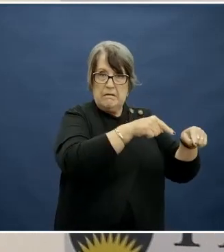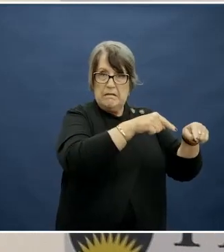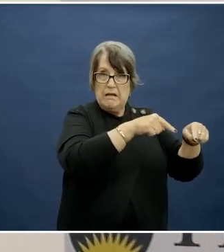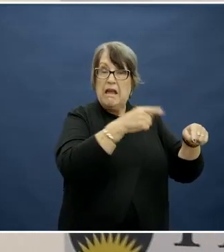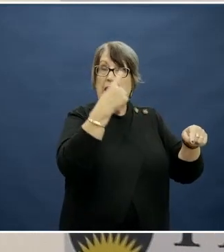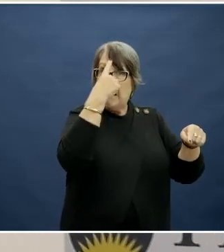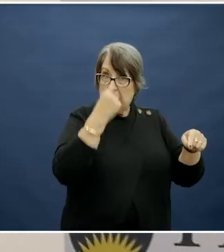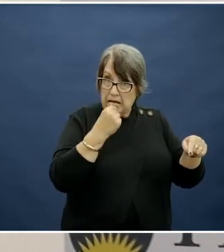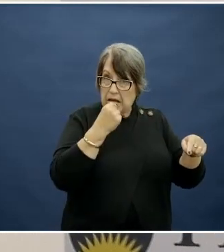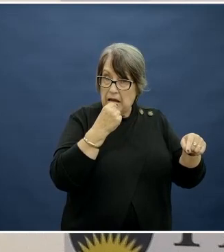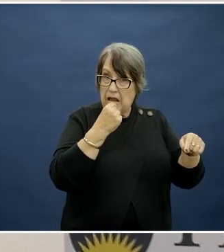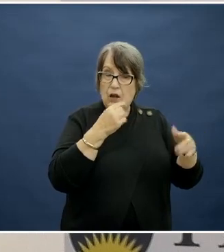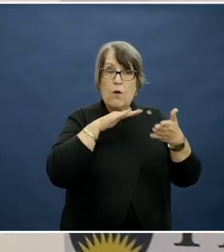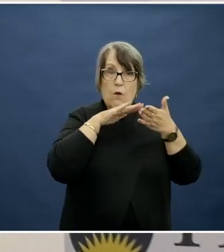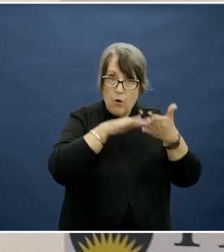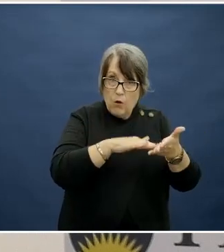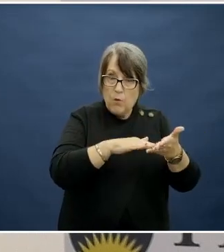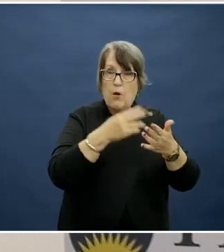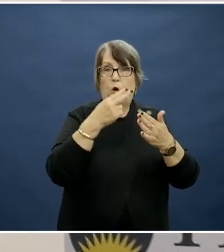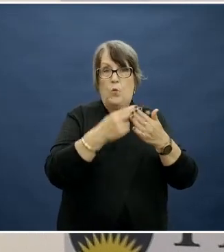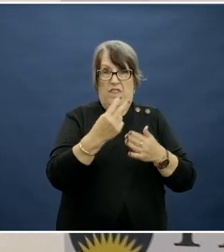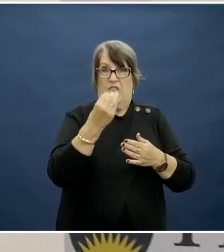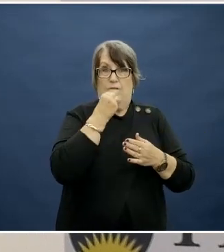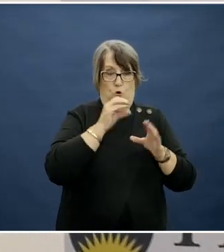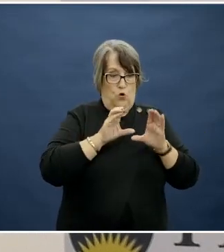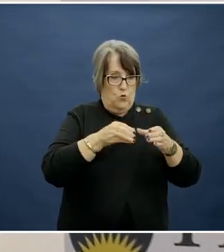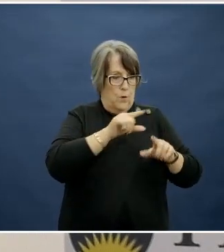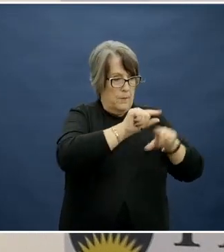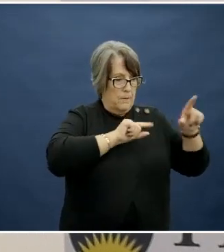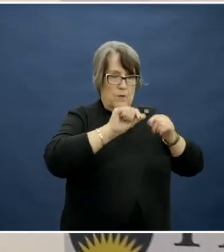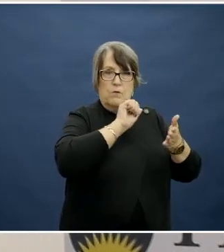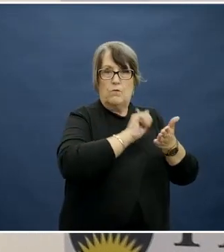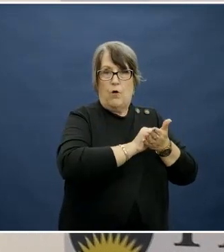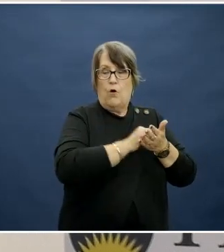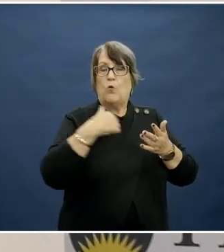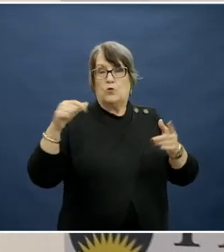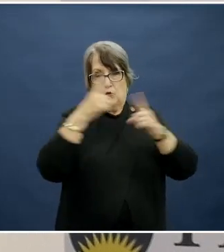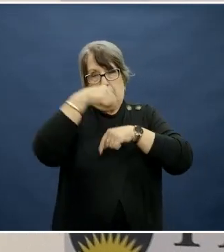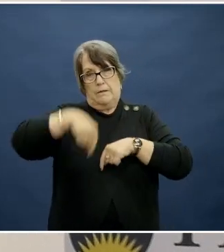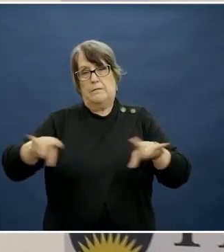make a difference in the particular food groups that we need to shift.